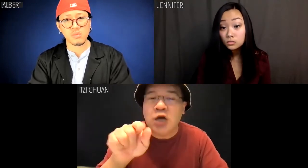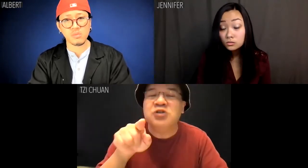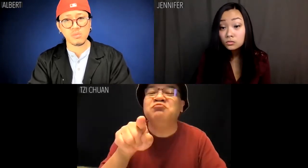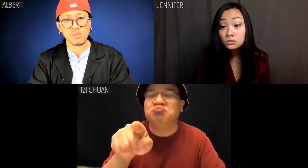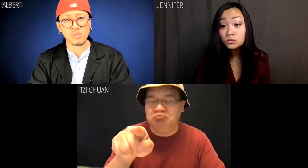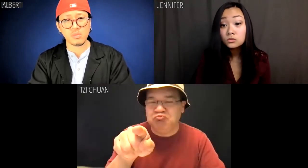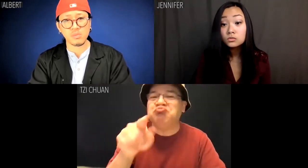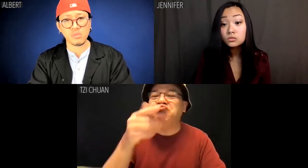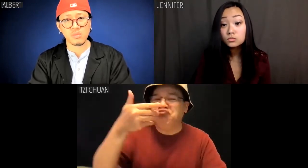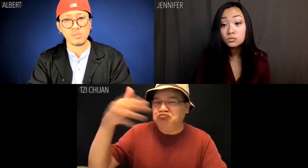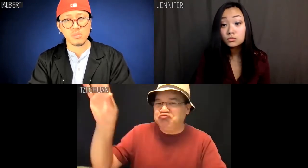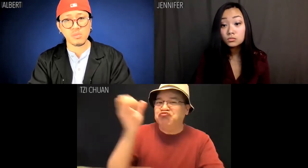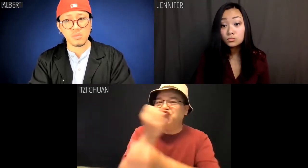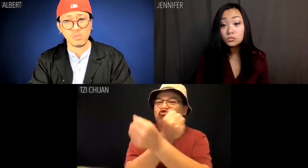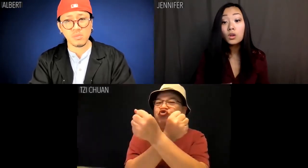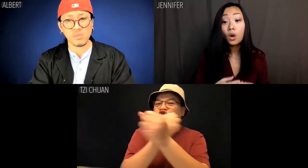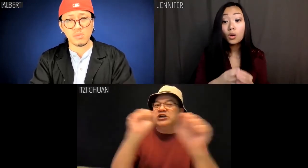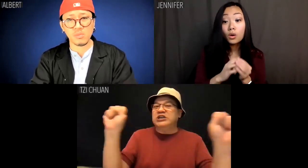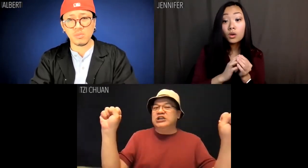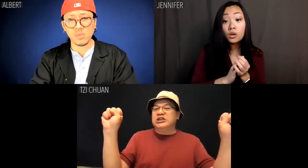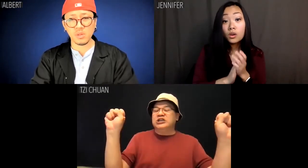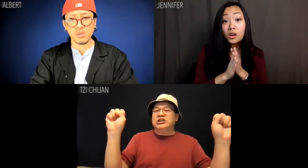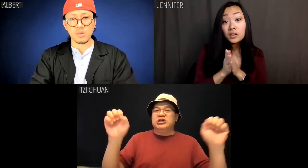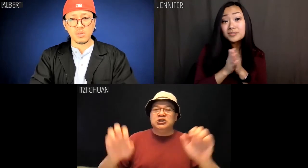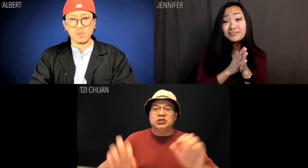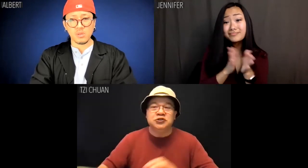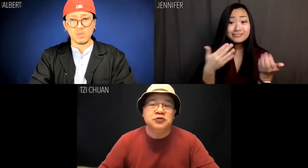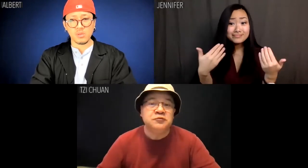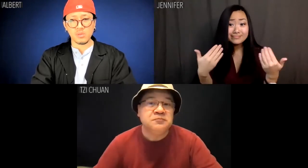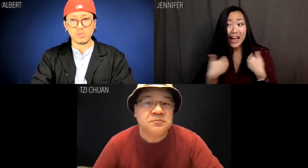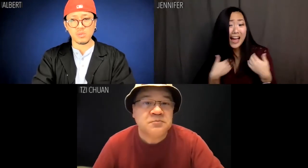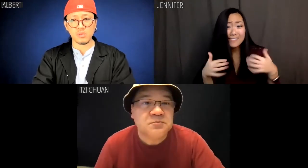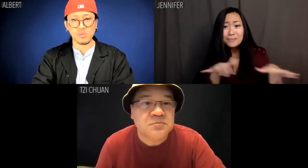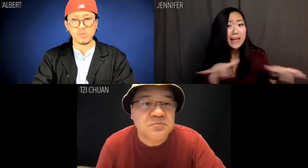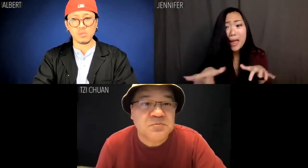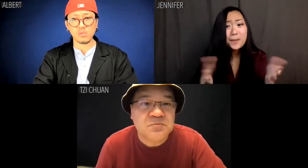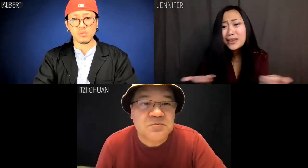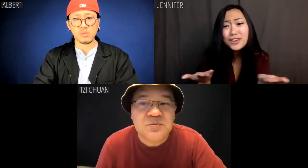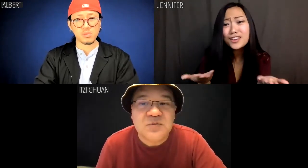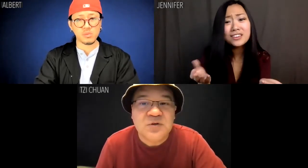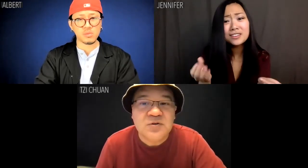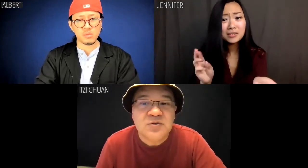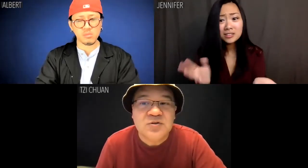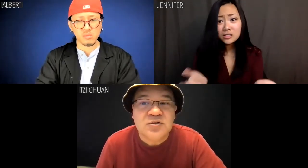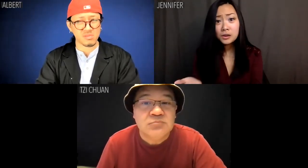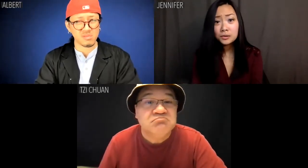you may go free. Jennifer: You don't happen to have a piano in here.